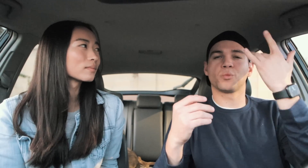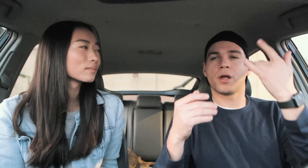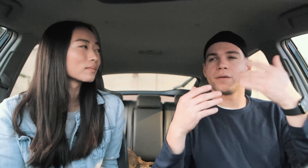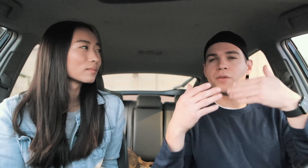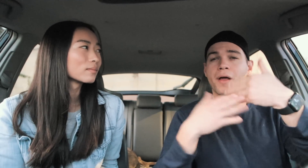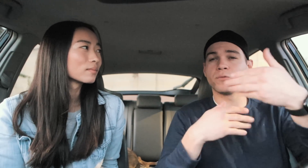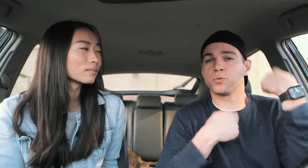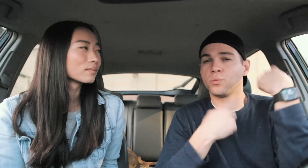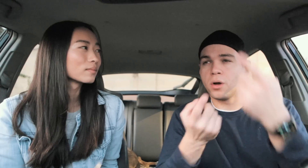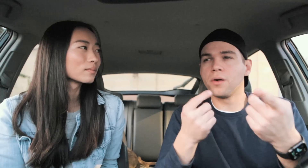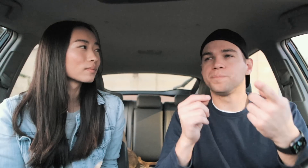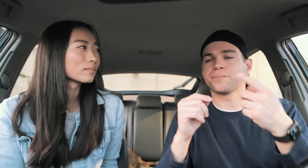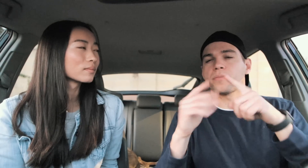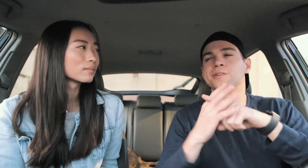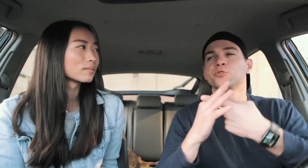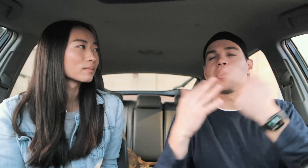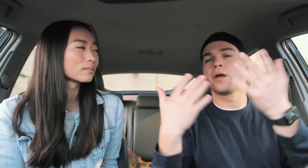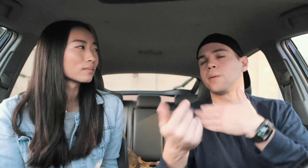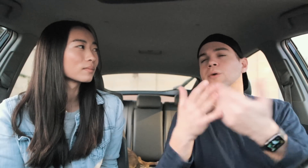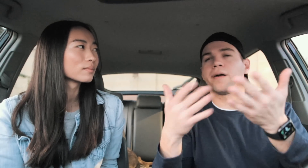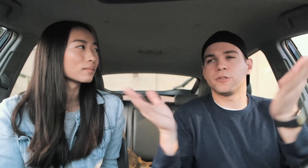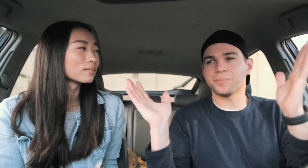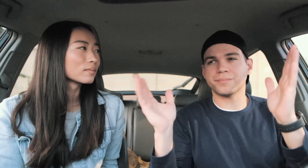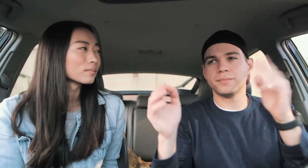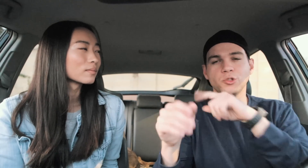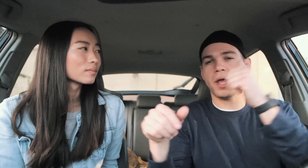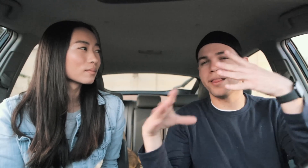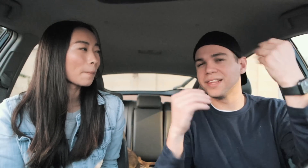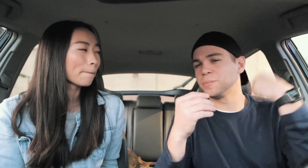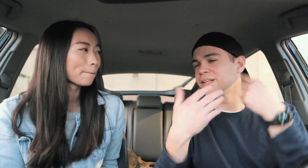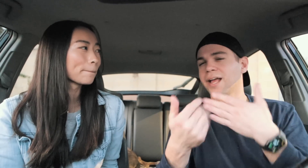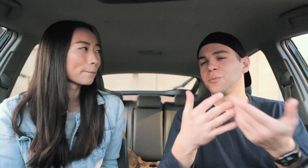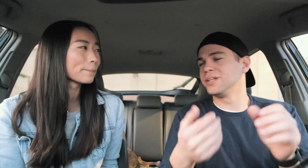that's why after a while I started being like whatever she's not going to leave me anyways